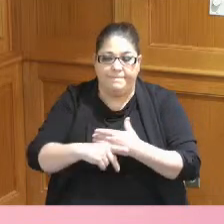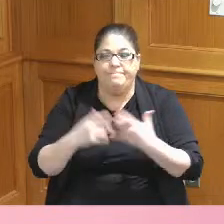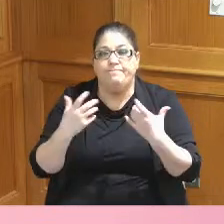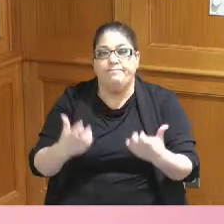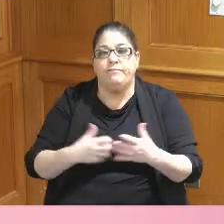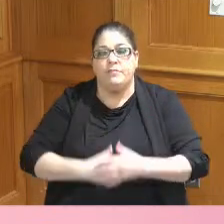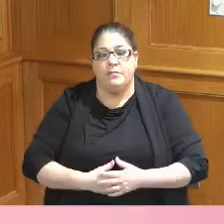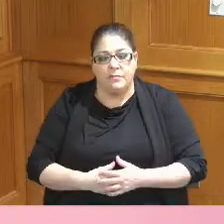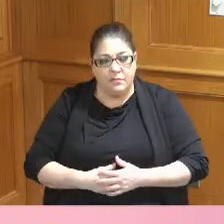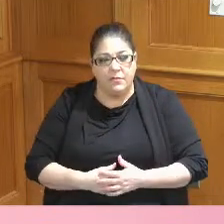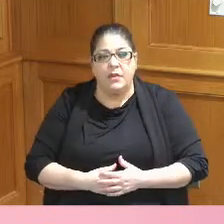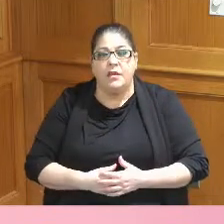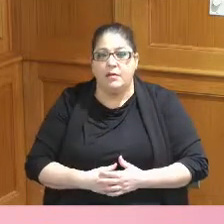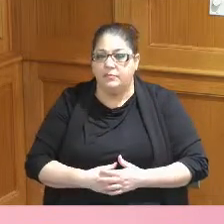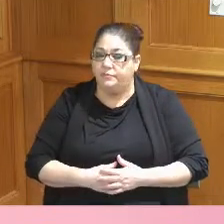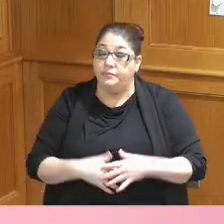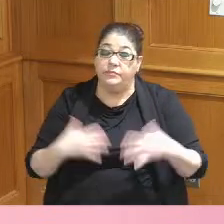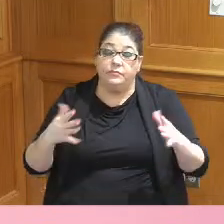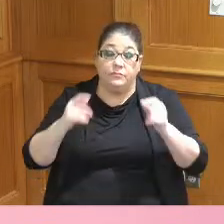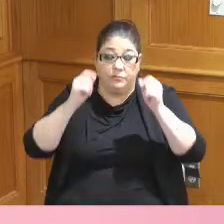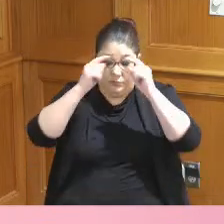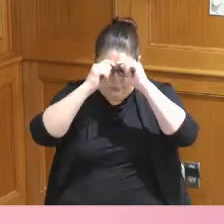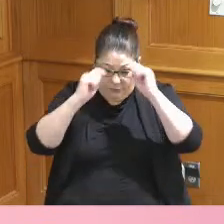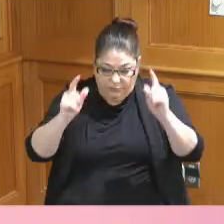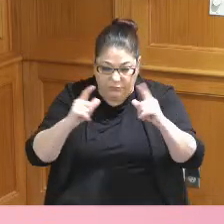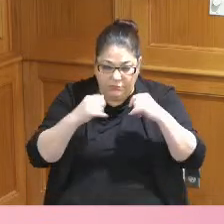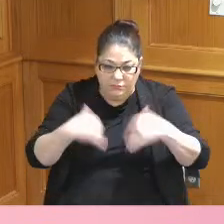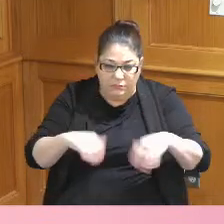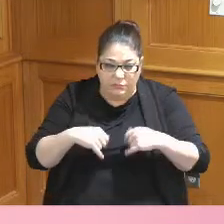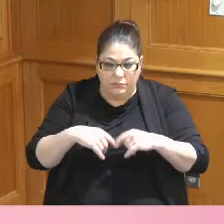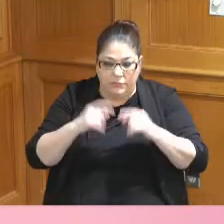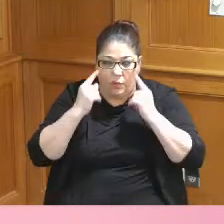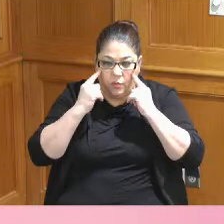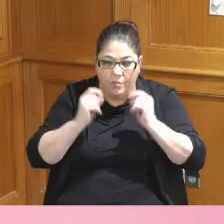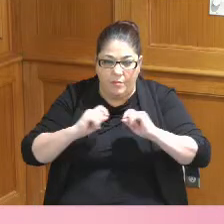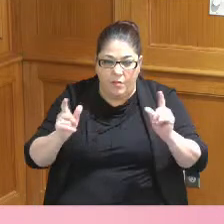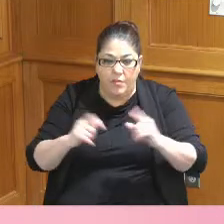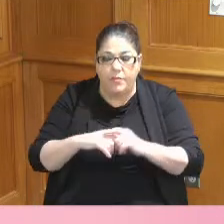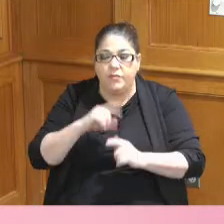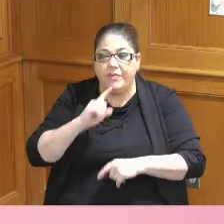it was it was very enlightening we had the full report the full separate report on our website